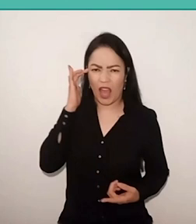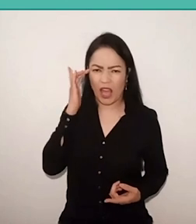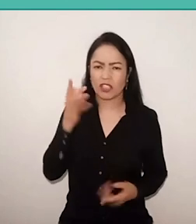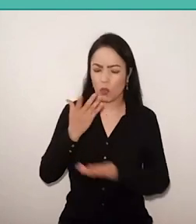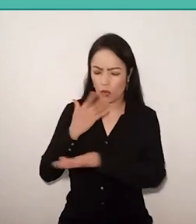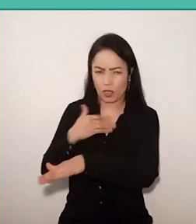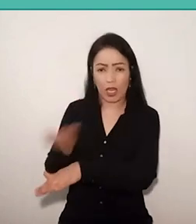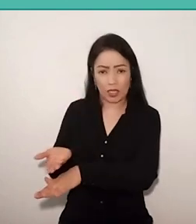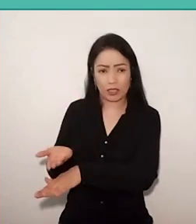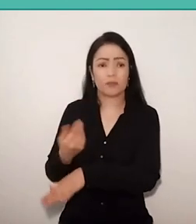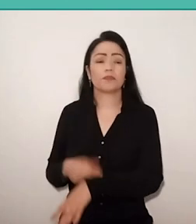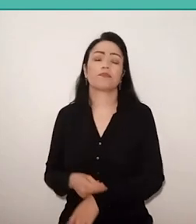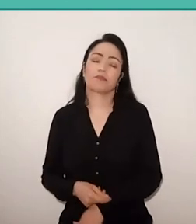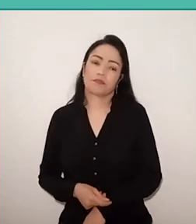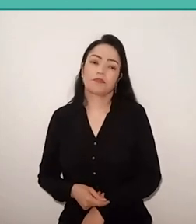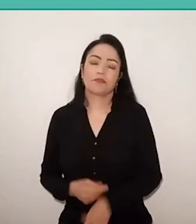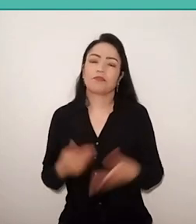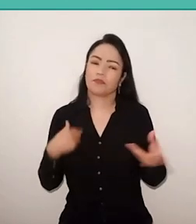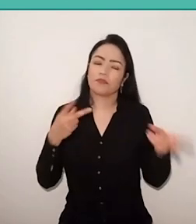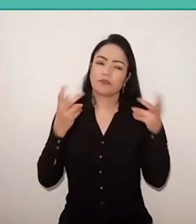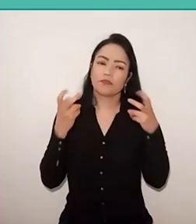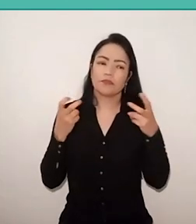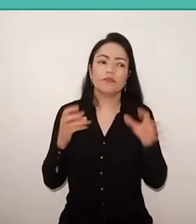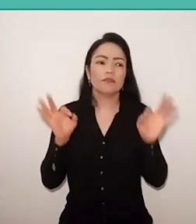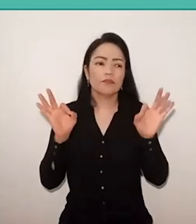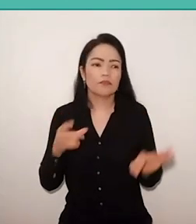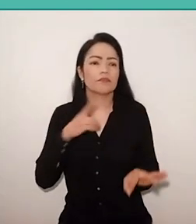I noticed that there is, a little, a pedagogical fear.